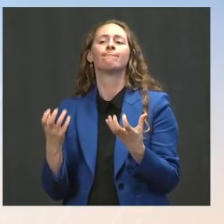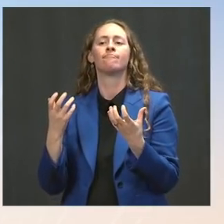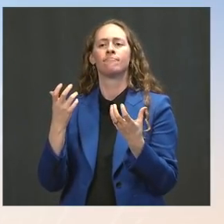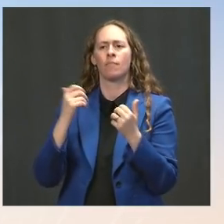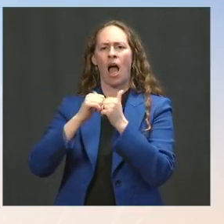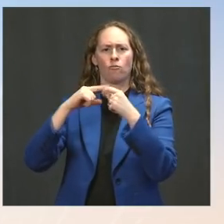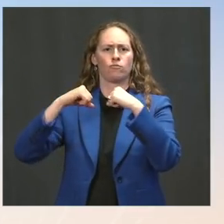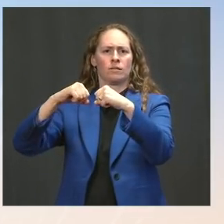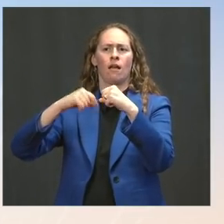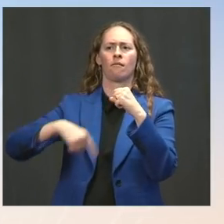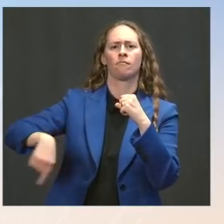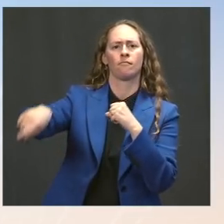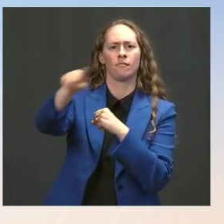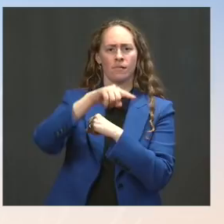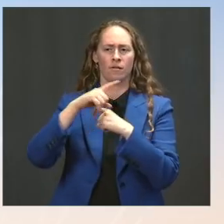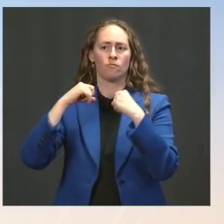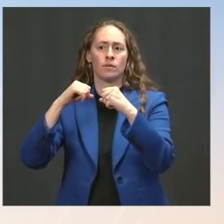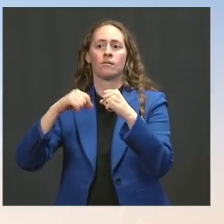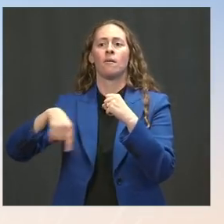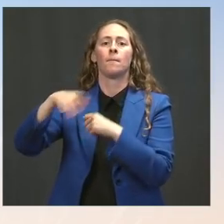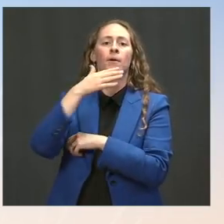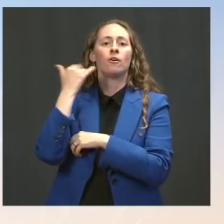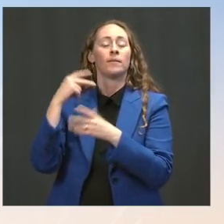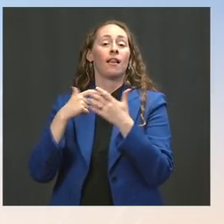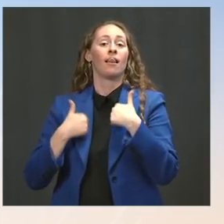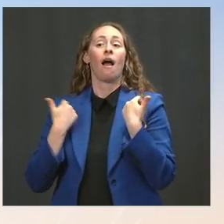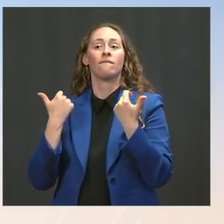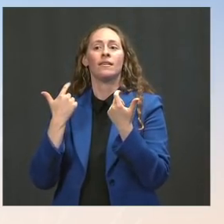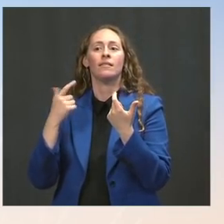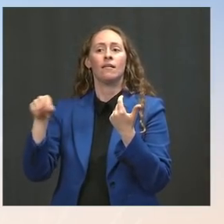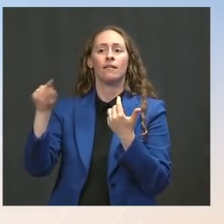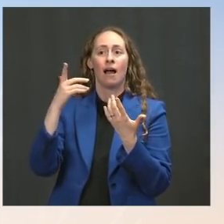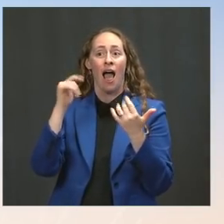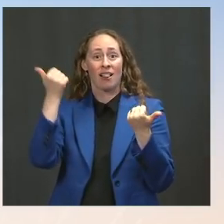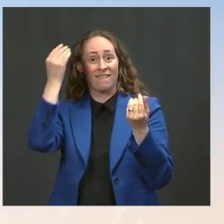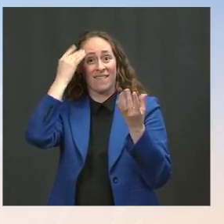at this point in time. Go ahead. The Press: Thank you, Jen. Do you --